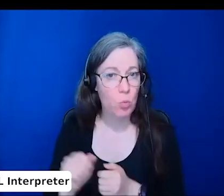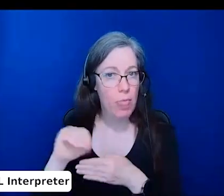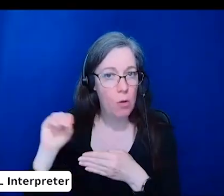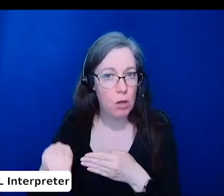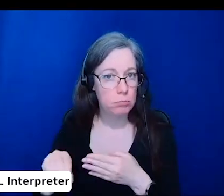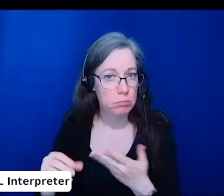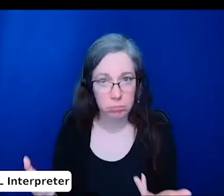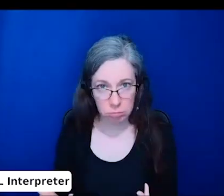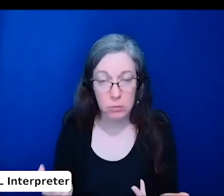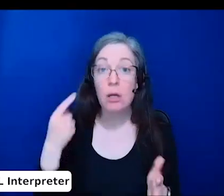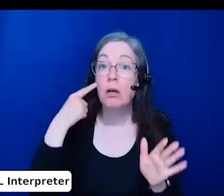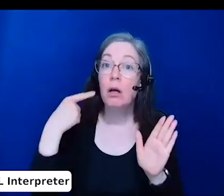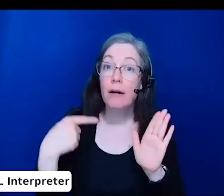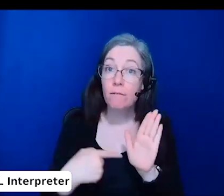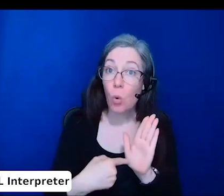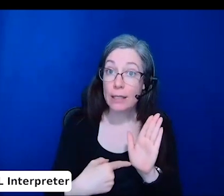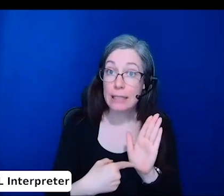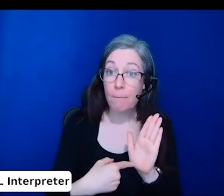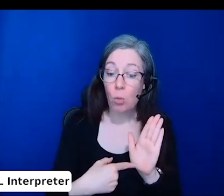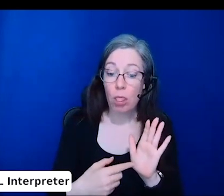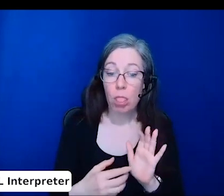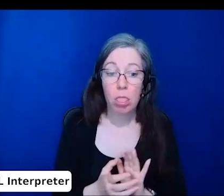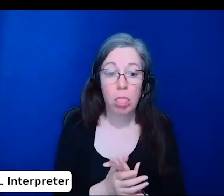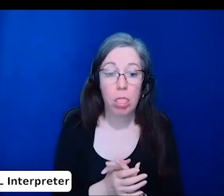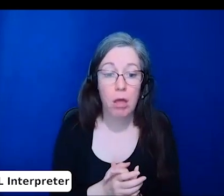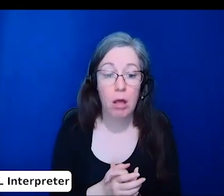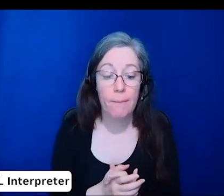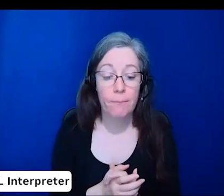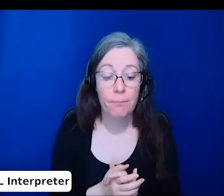For example, I think there were some studies